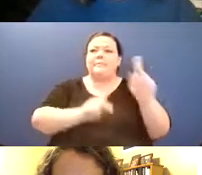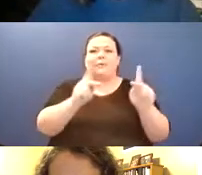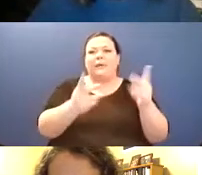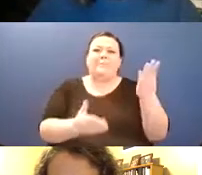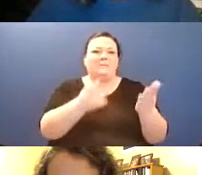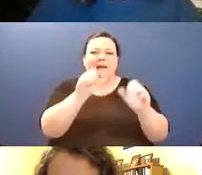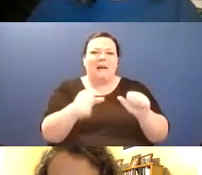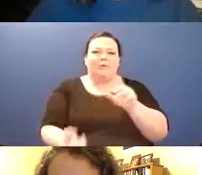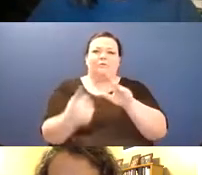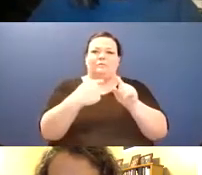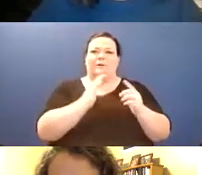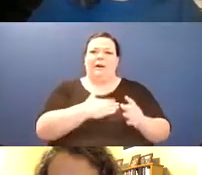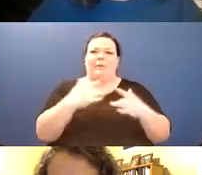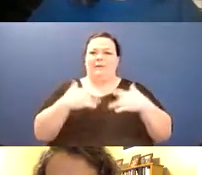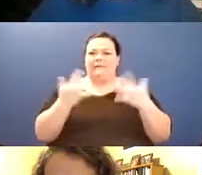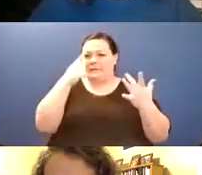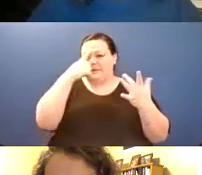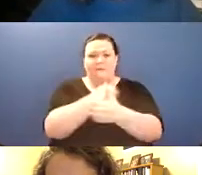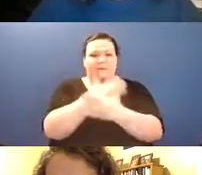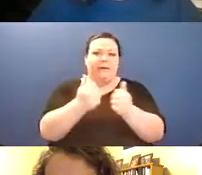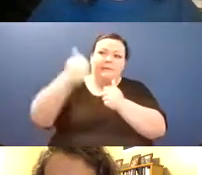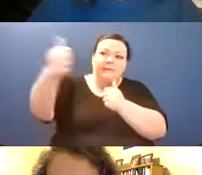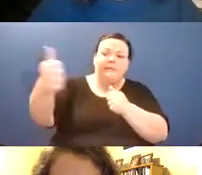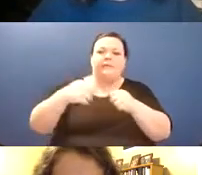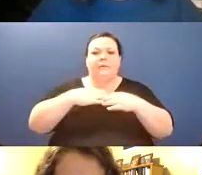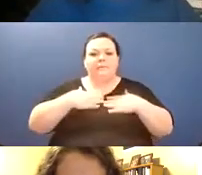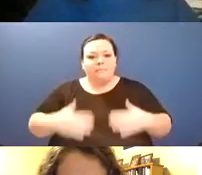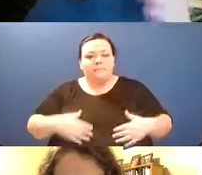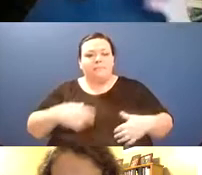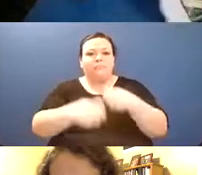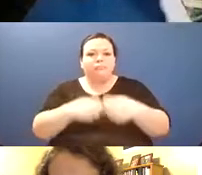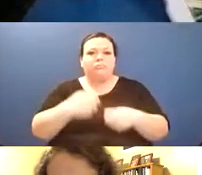that I'm not going to go through the whole process but you can message me or Pete or Gwen and we'll